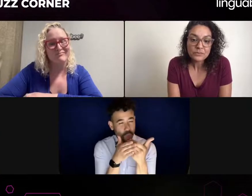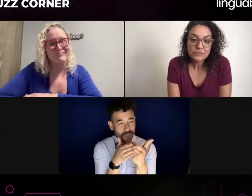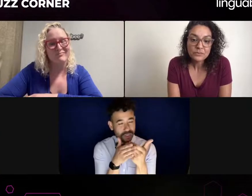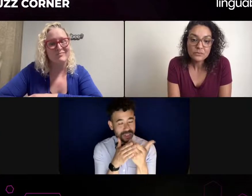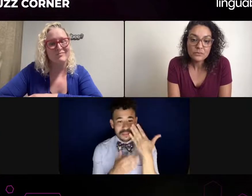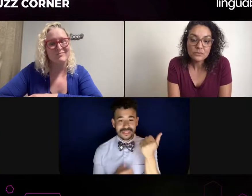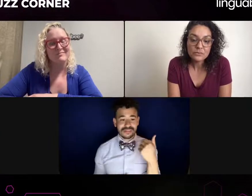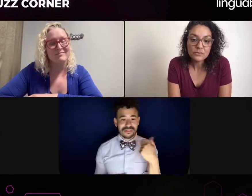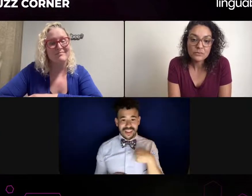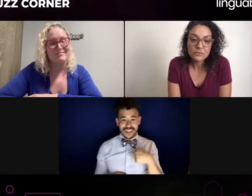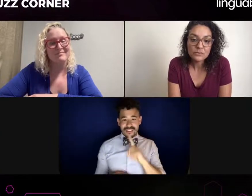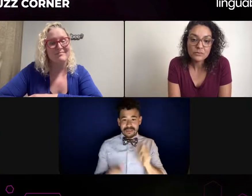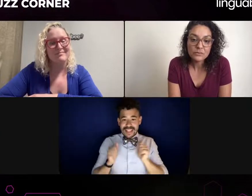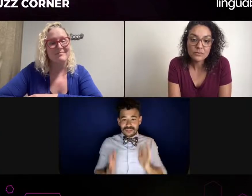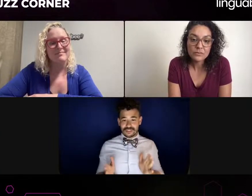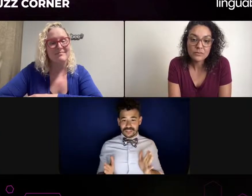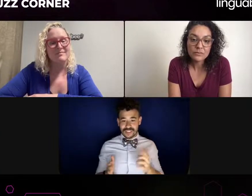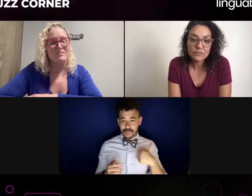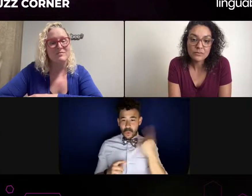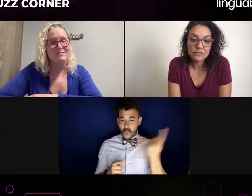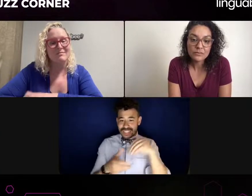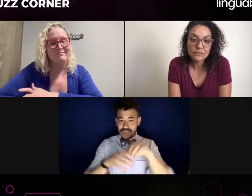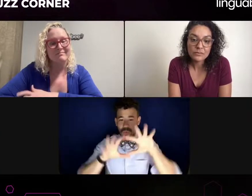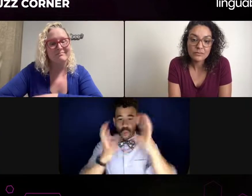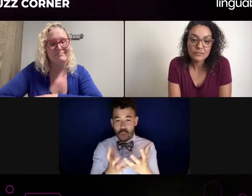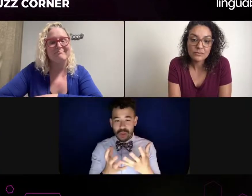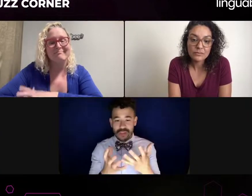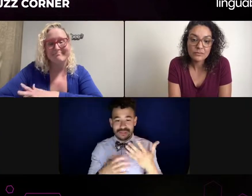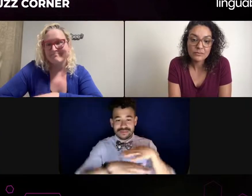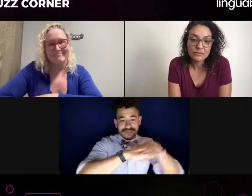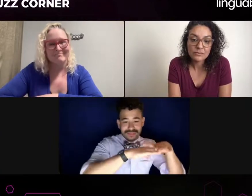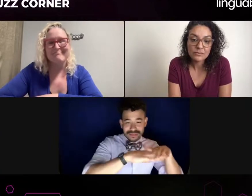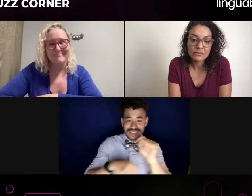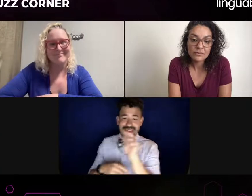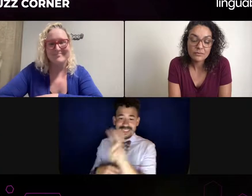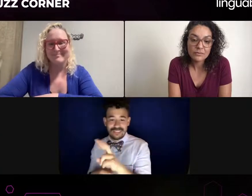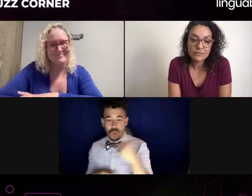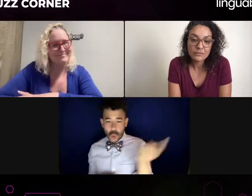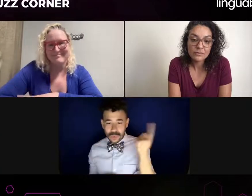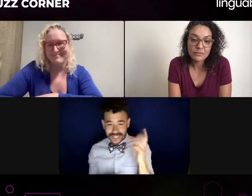You know, I'm seeing things that are, as time progresses, I'm seeing things are getting better.